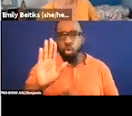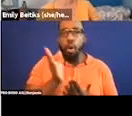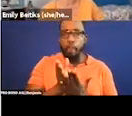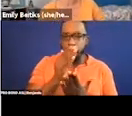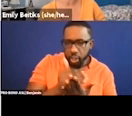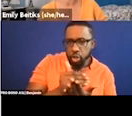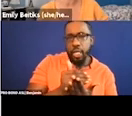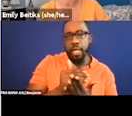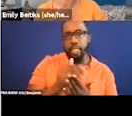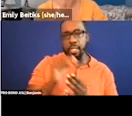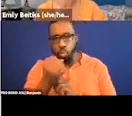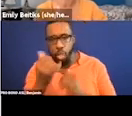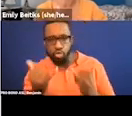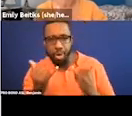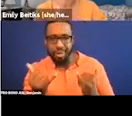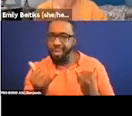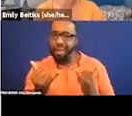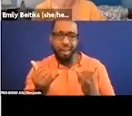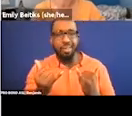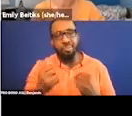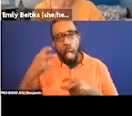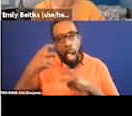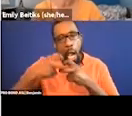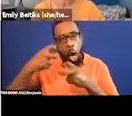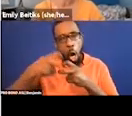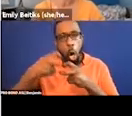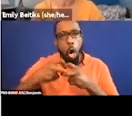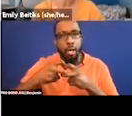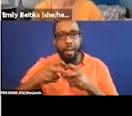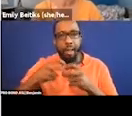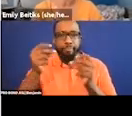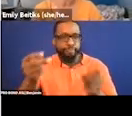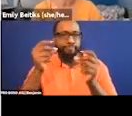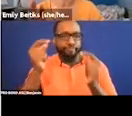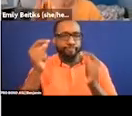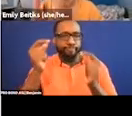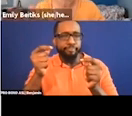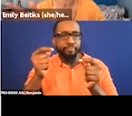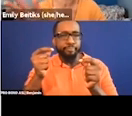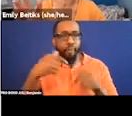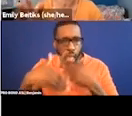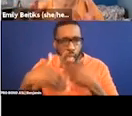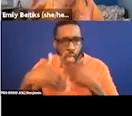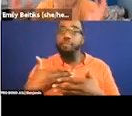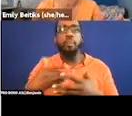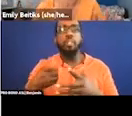to have a hundred percent of your film programming accessible overnight. But just start with like one, two screenings.